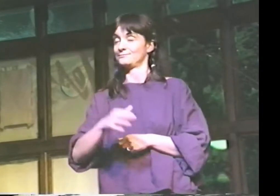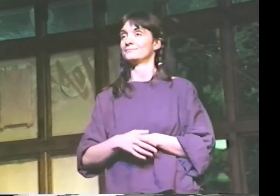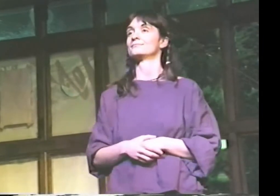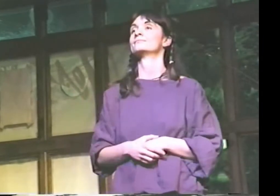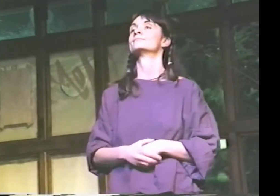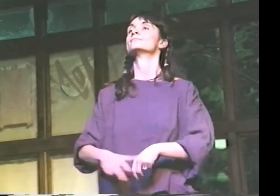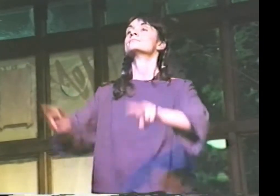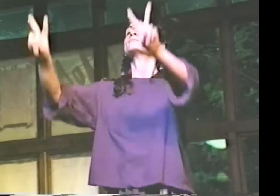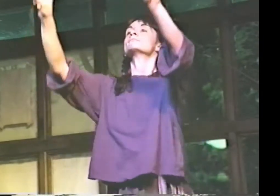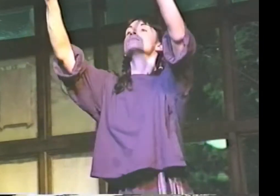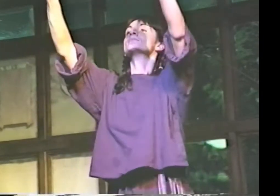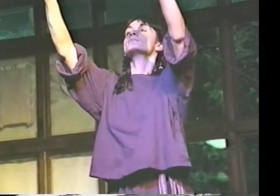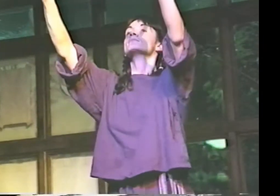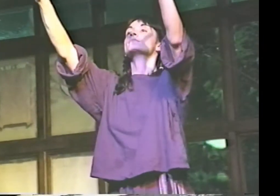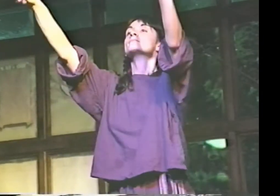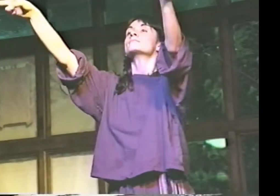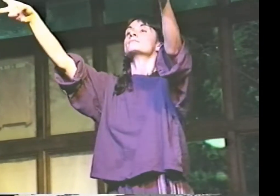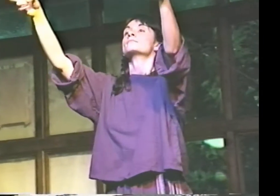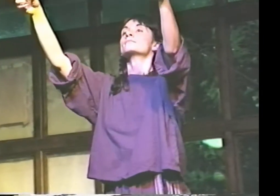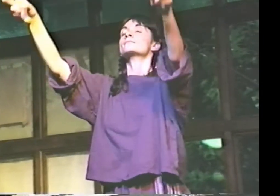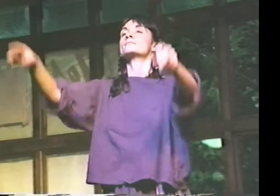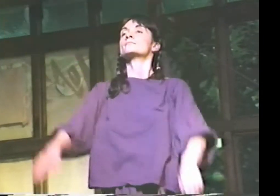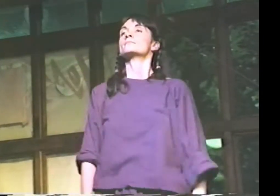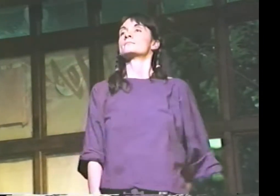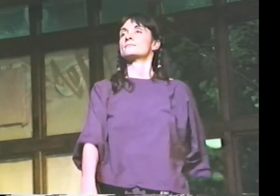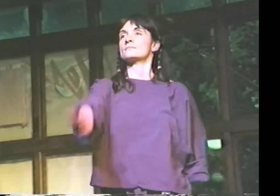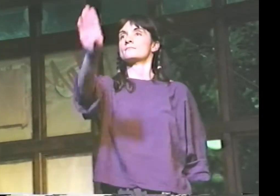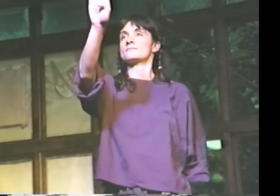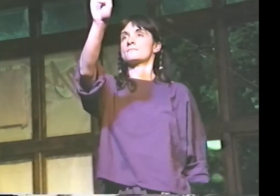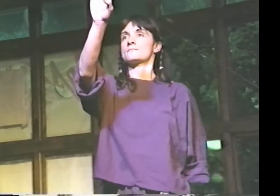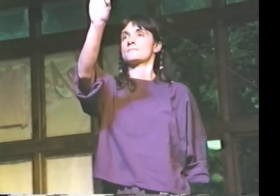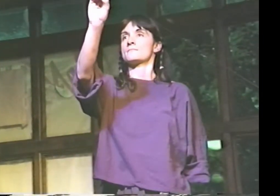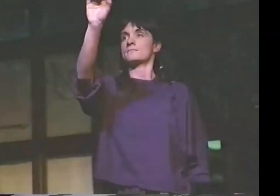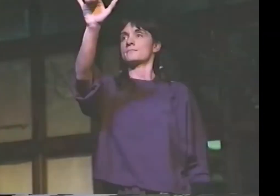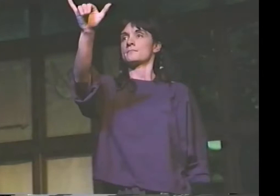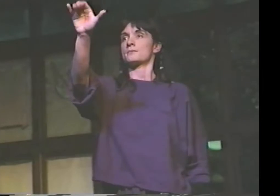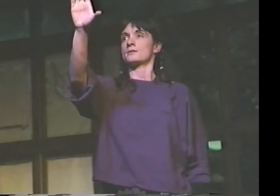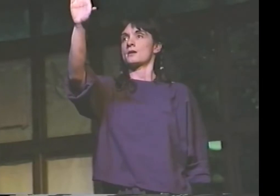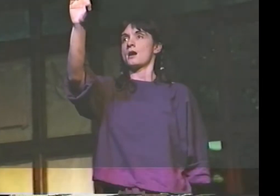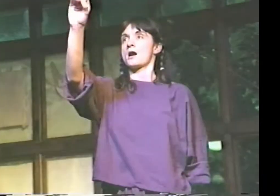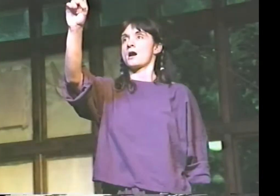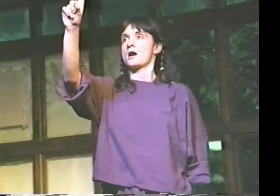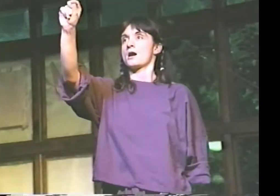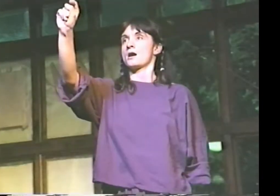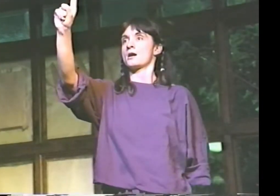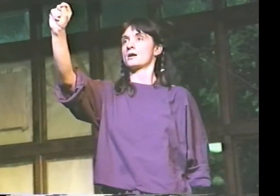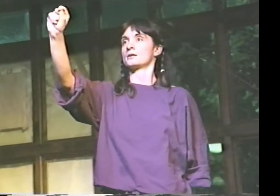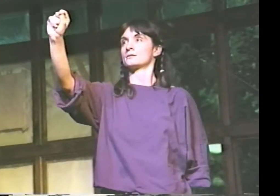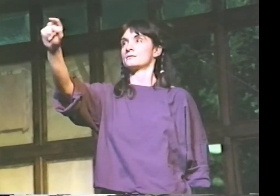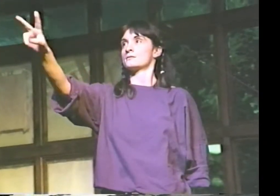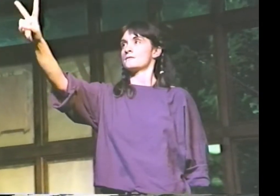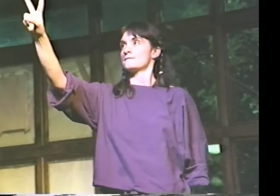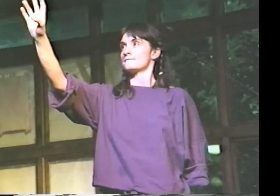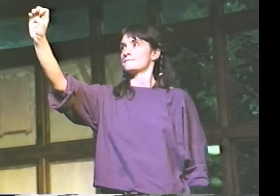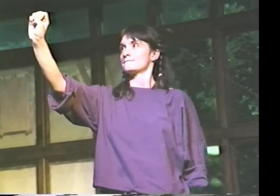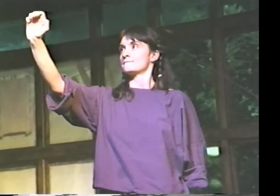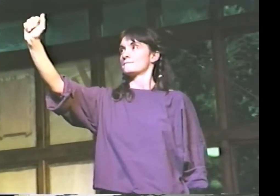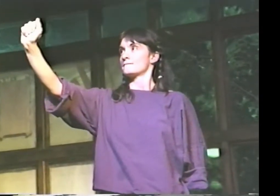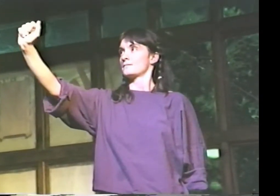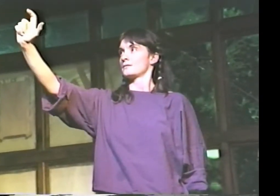IT'S THE LETTERS "C-A-L-F." IT'S CALLED "BOYCOTT VEAL."